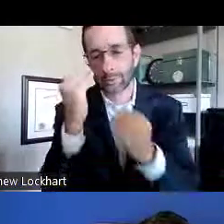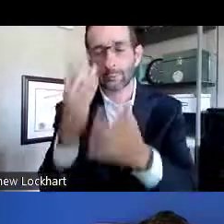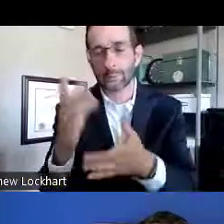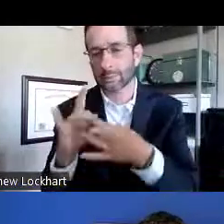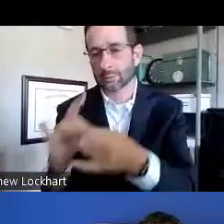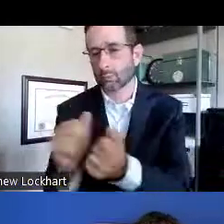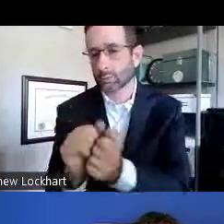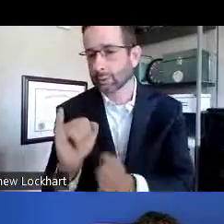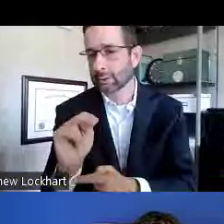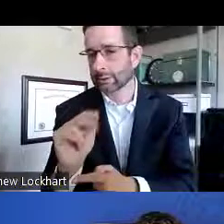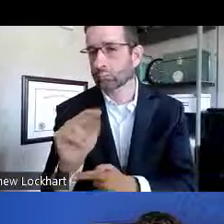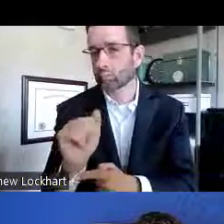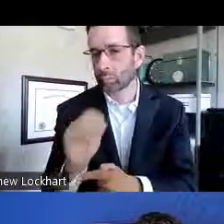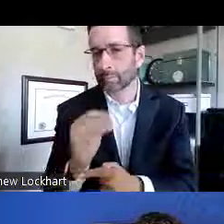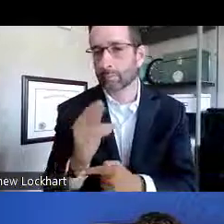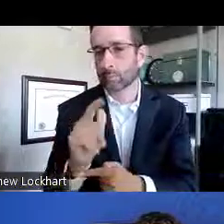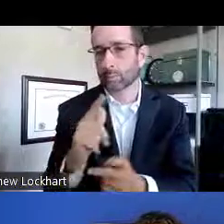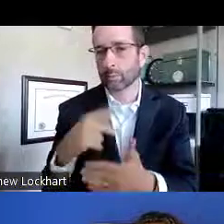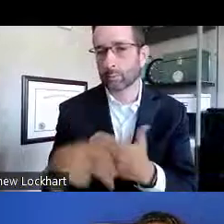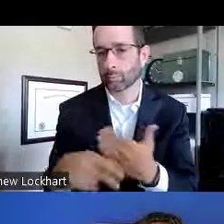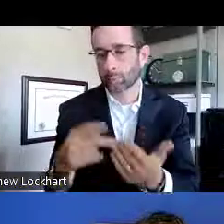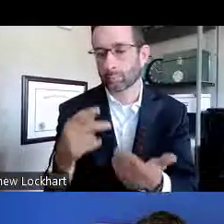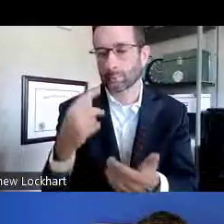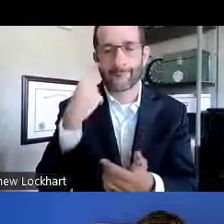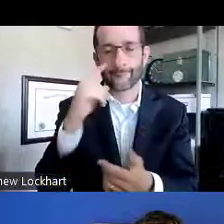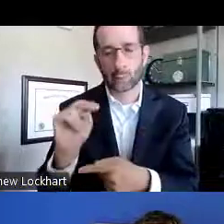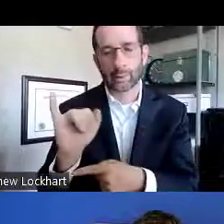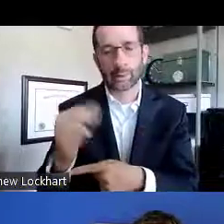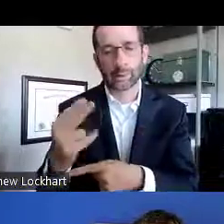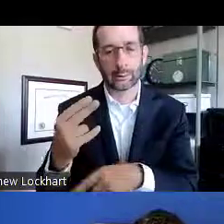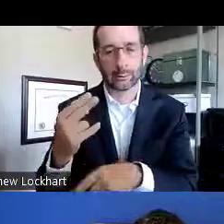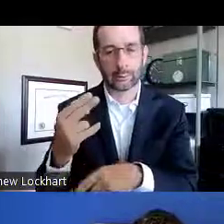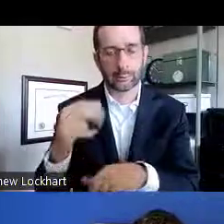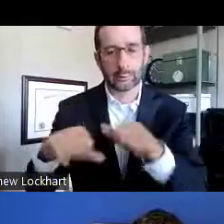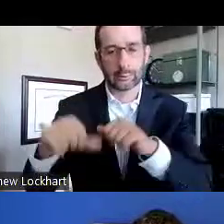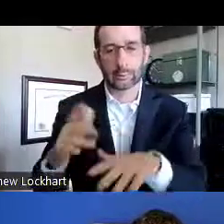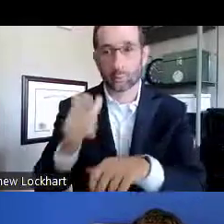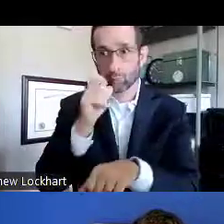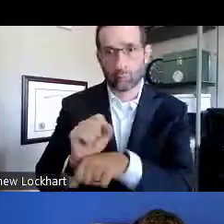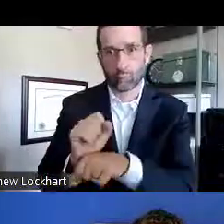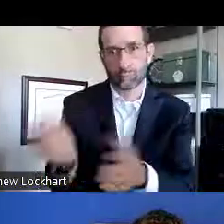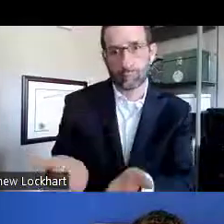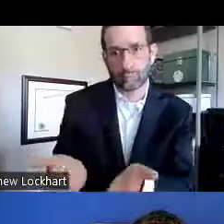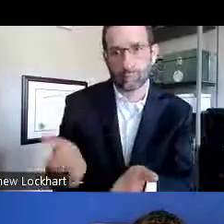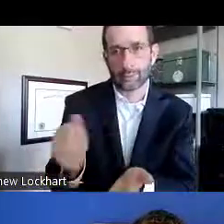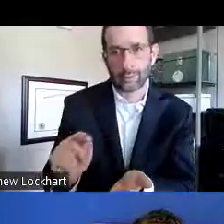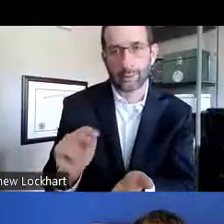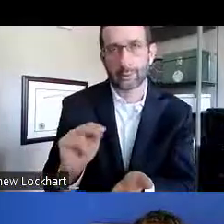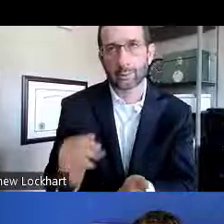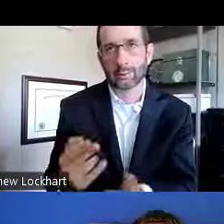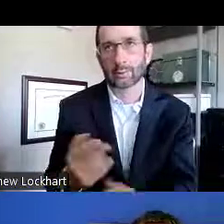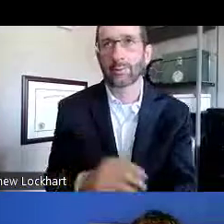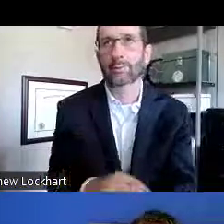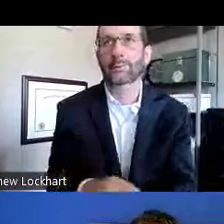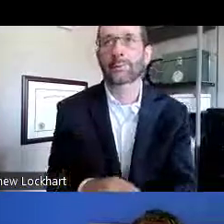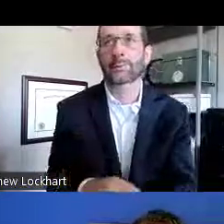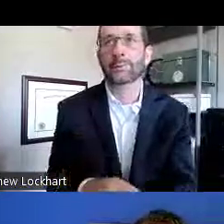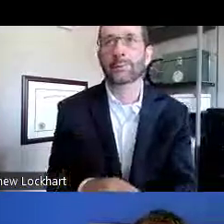You will also see information about intramural programs as well, and those are for NIH scientists who are employees at NIH.